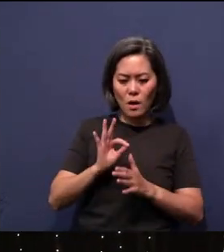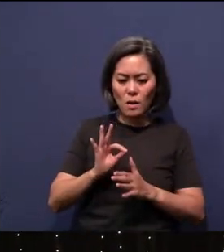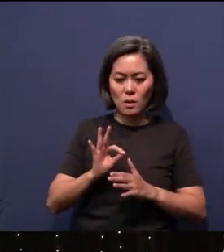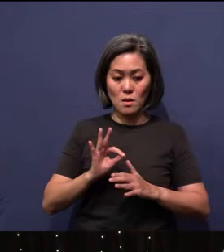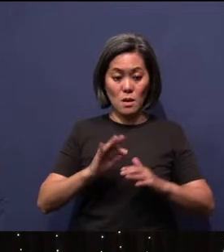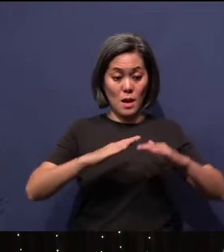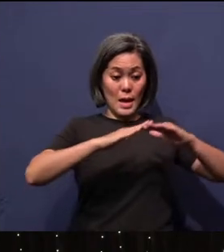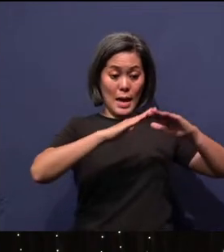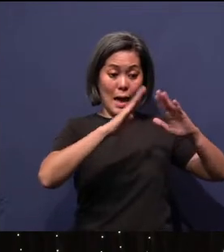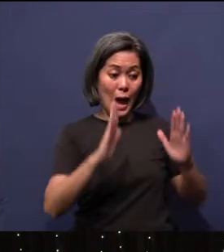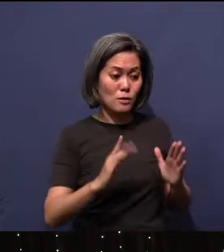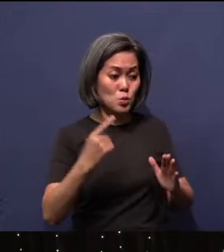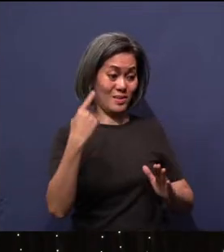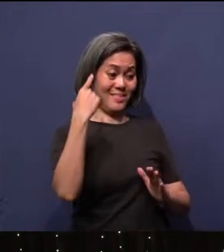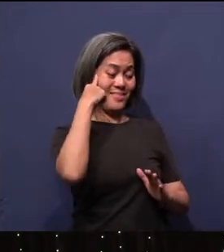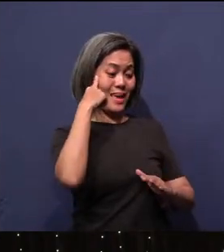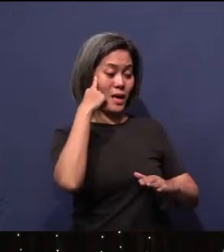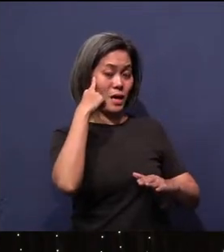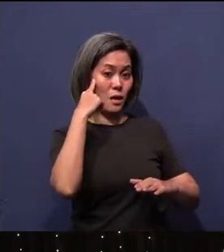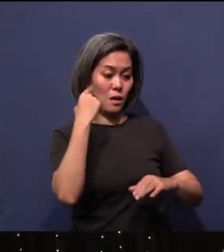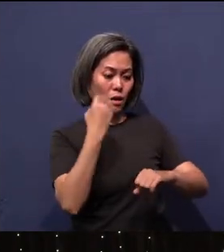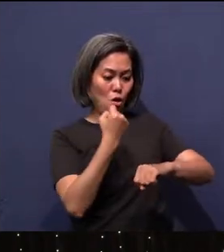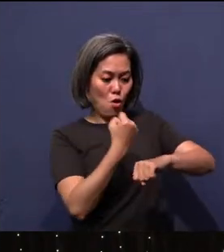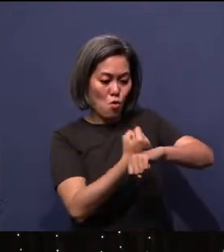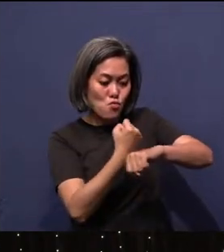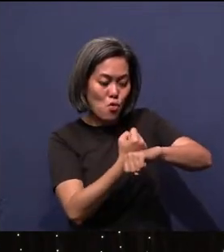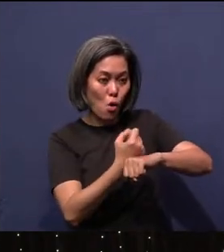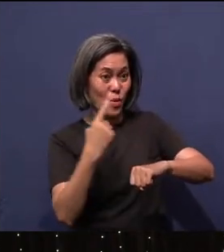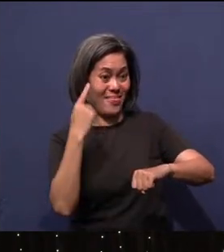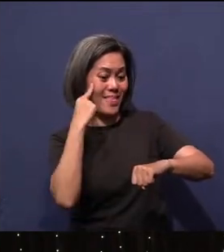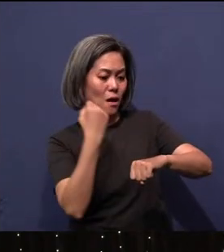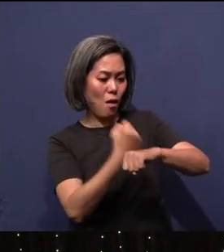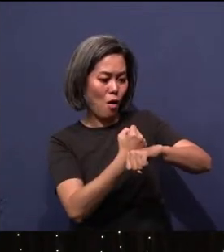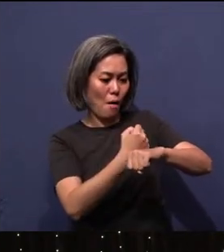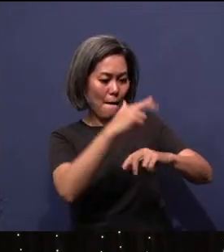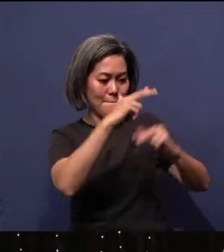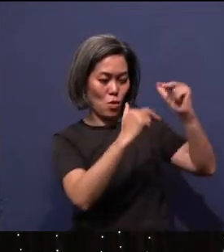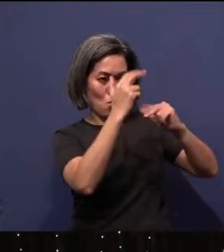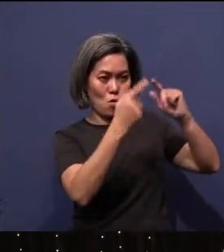on the rock… and our house that we think is on the rock and it turned out to be on sand.